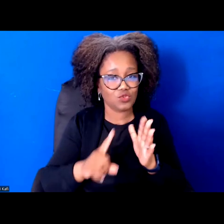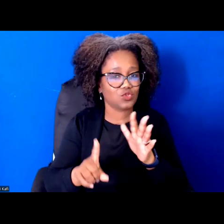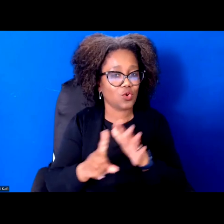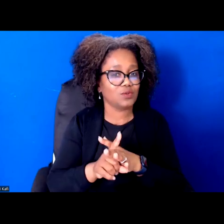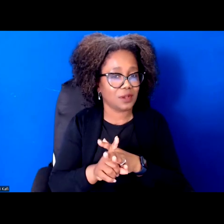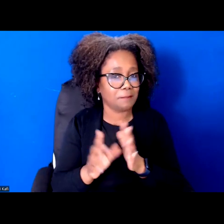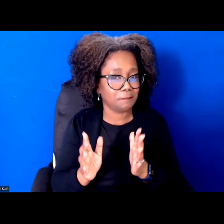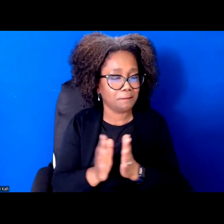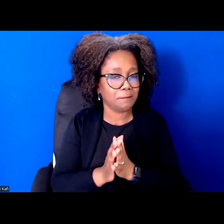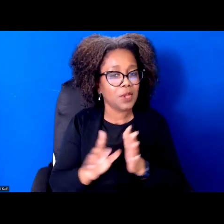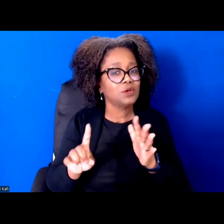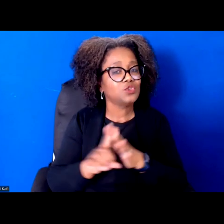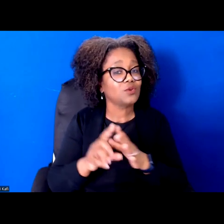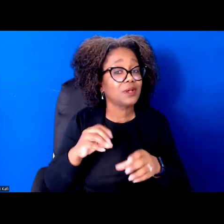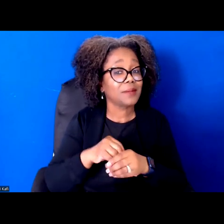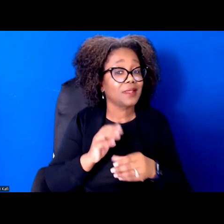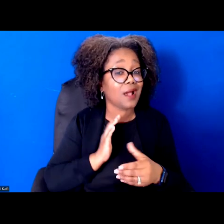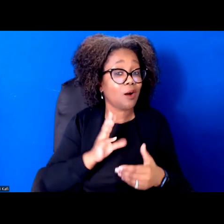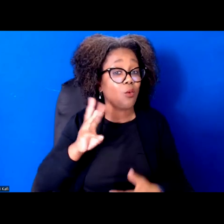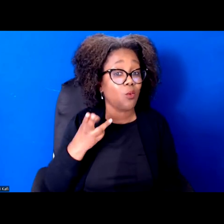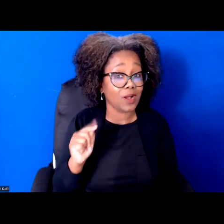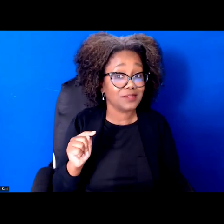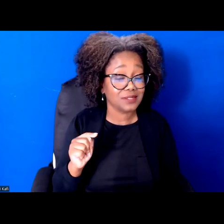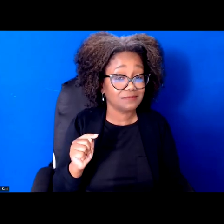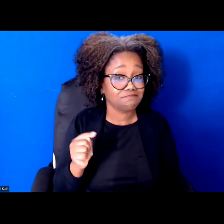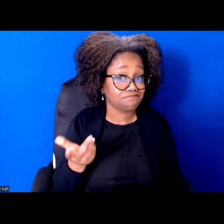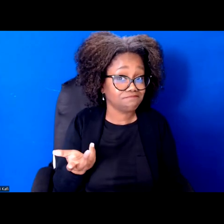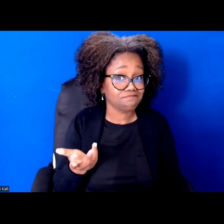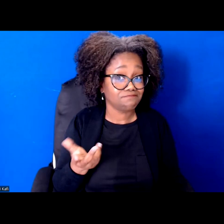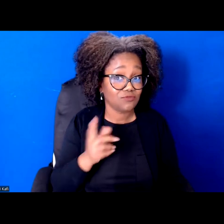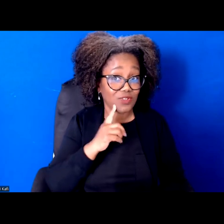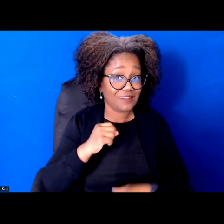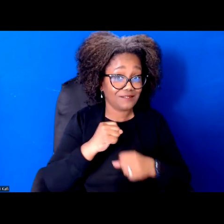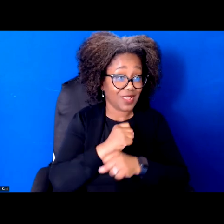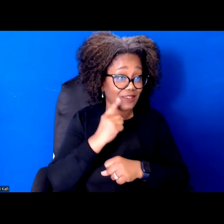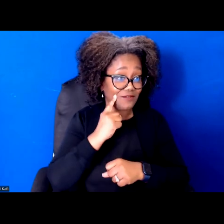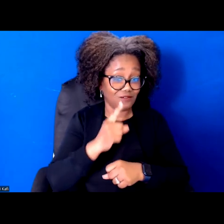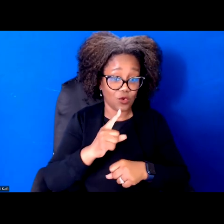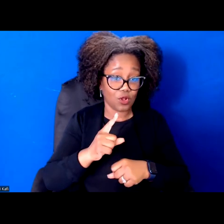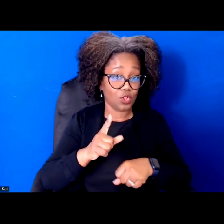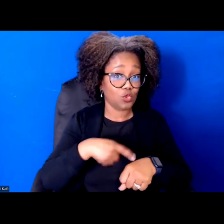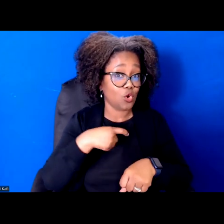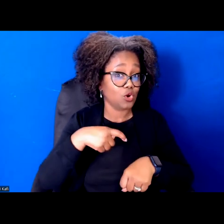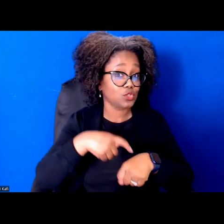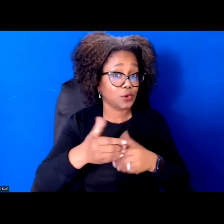Both in the long term and in the short term. So, for example, in MVP, the Million Voters Project, we actually have a long term agenda,